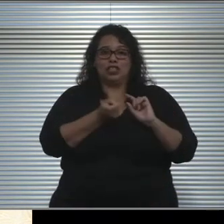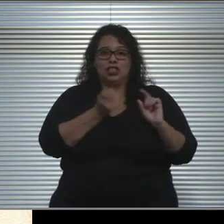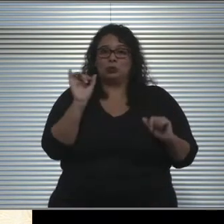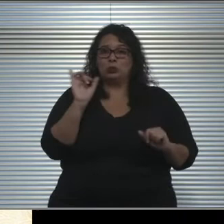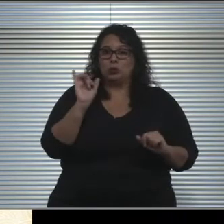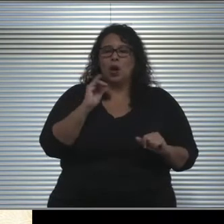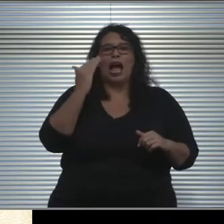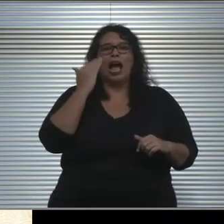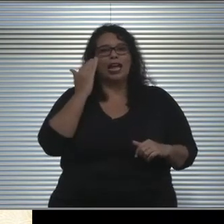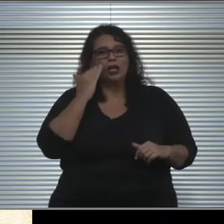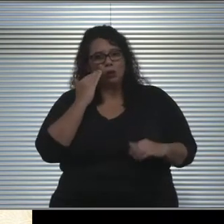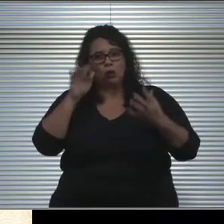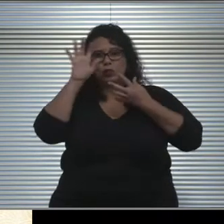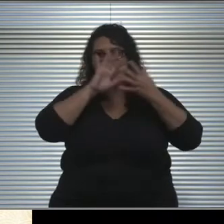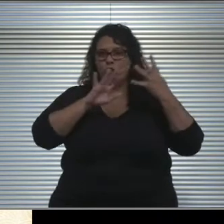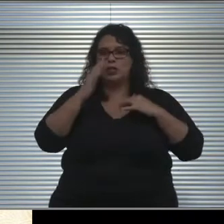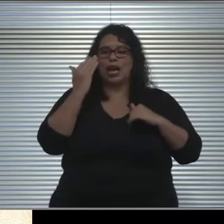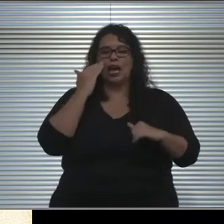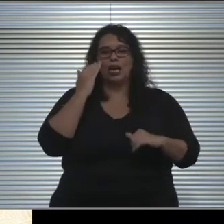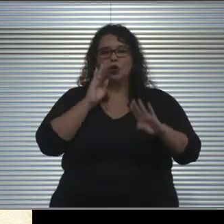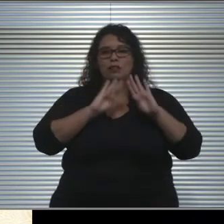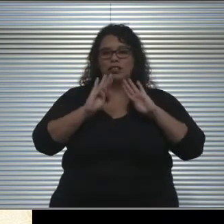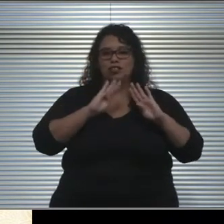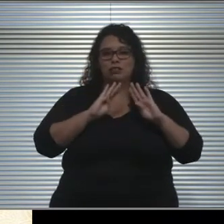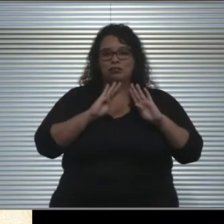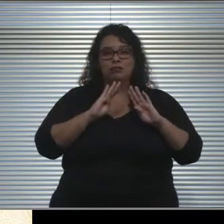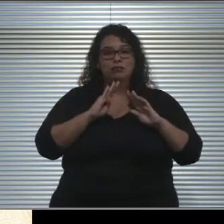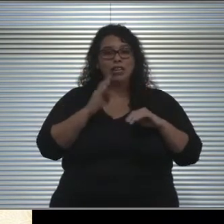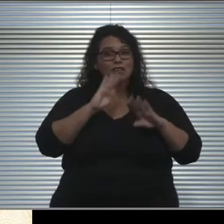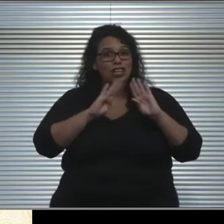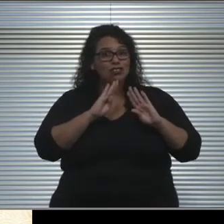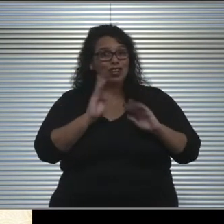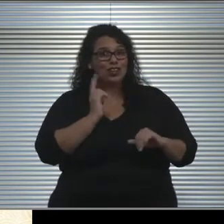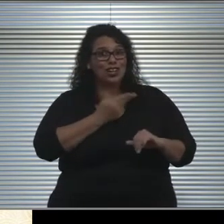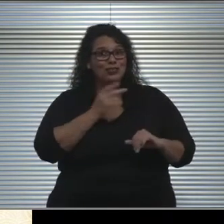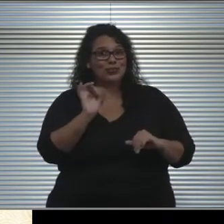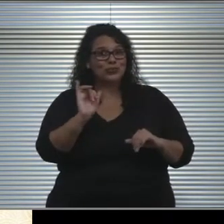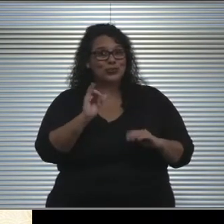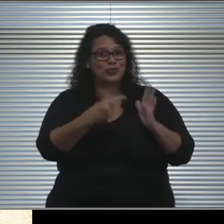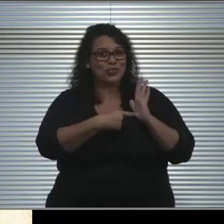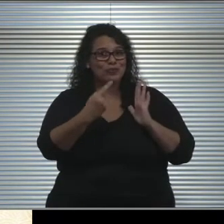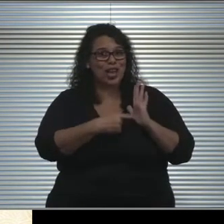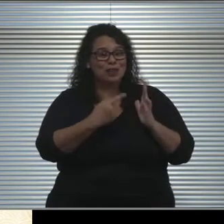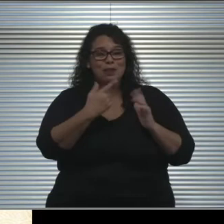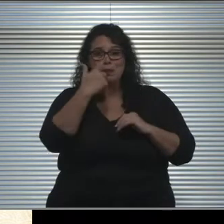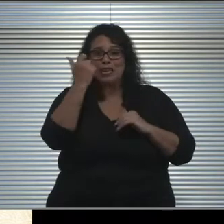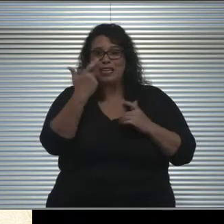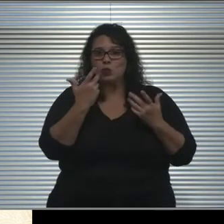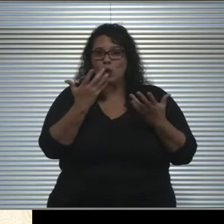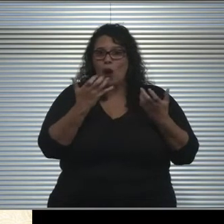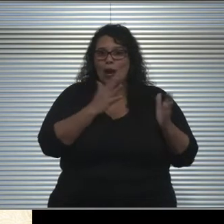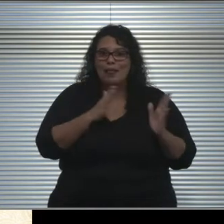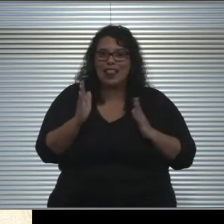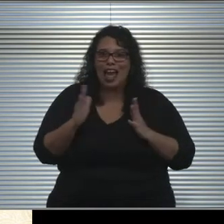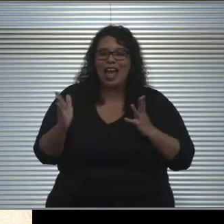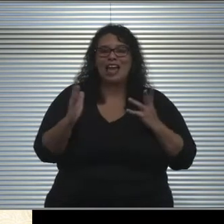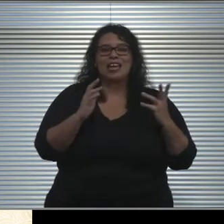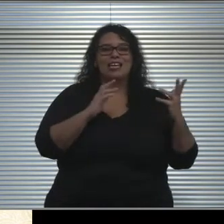I know that's frustrating. It's a little frustrating for us sometimes as well as we begin to plan and have conversations with key stakeholders.